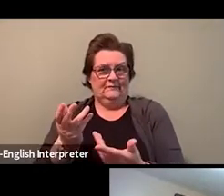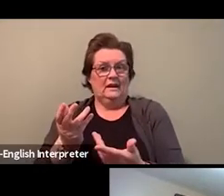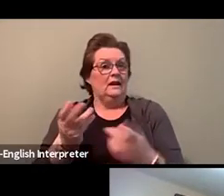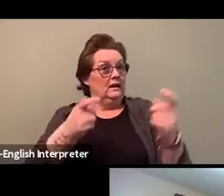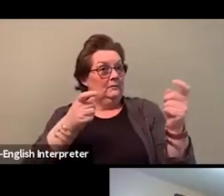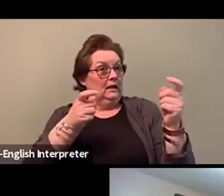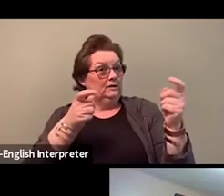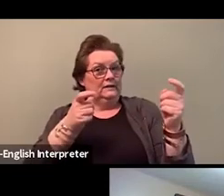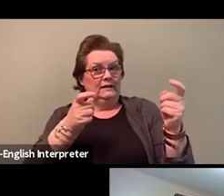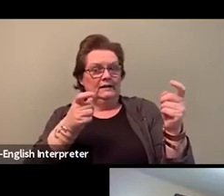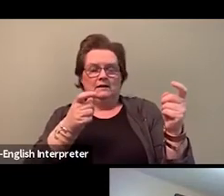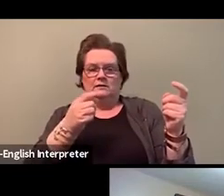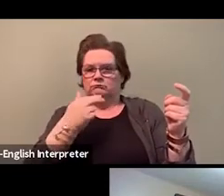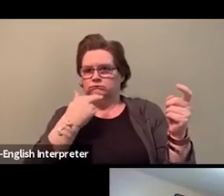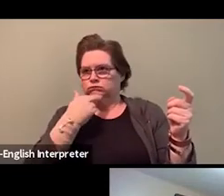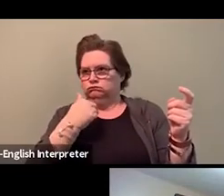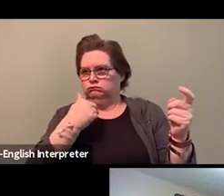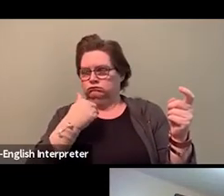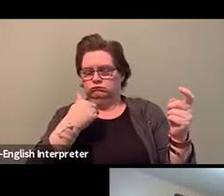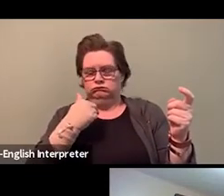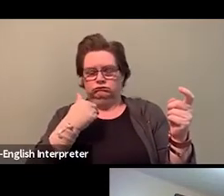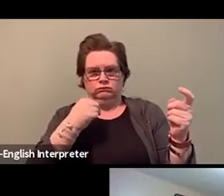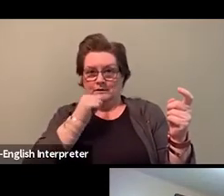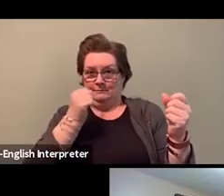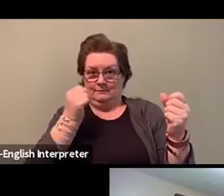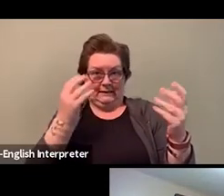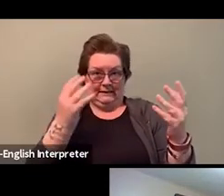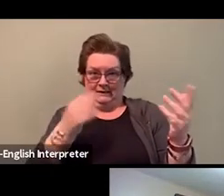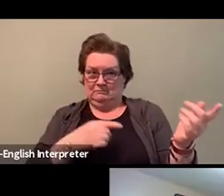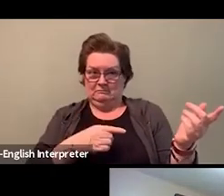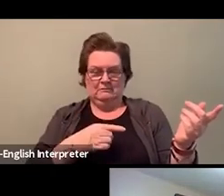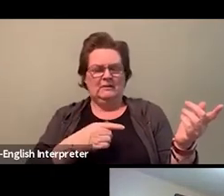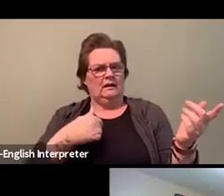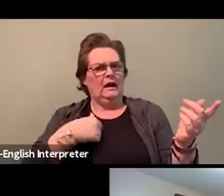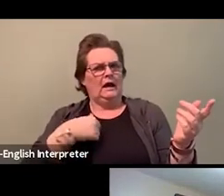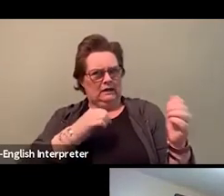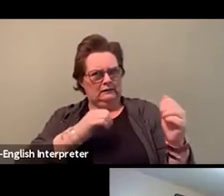The way I did it was to plan and strategize and be tactful about it,